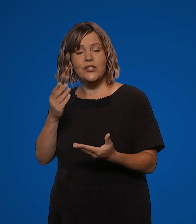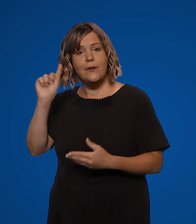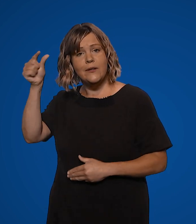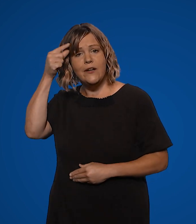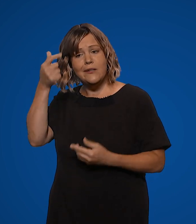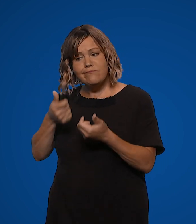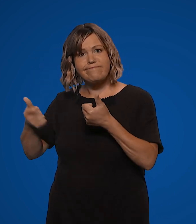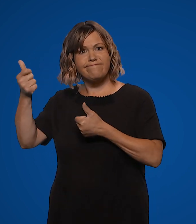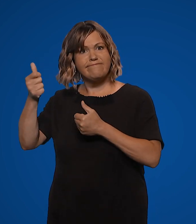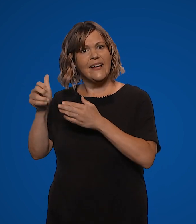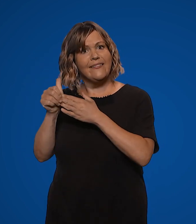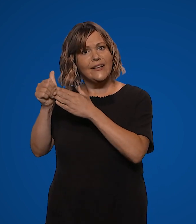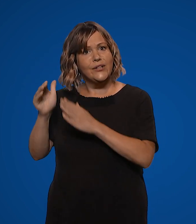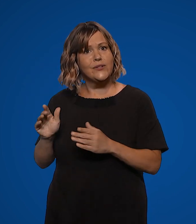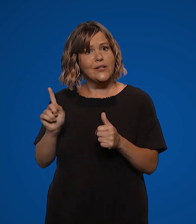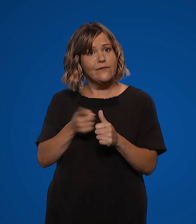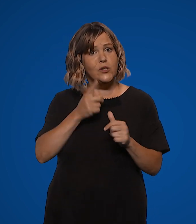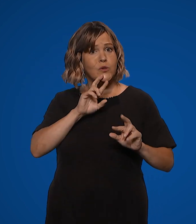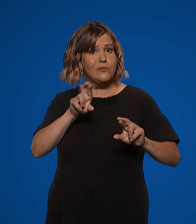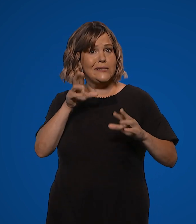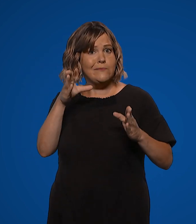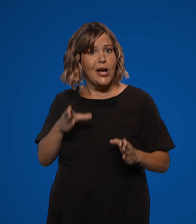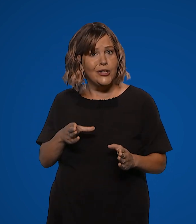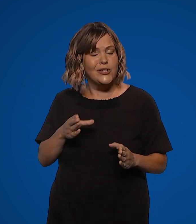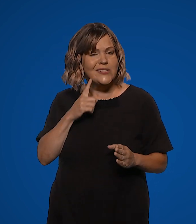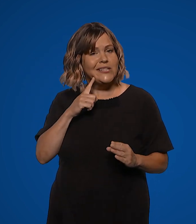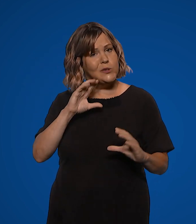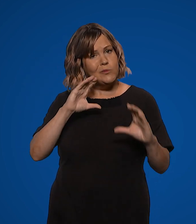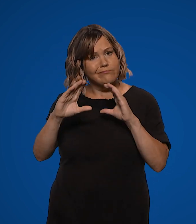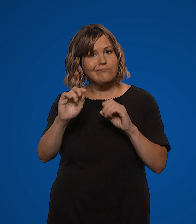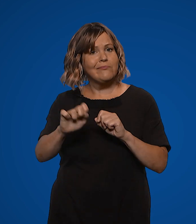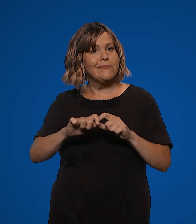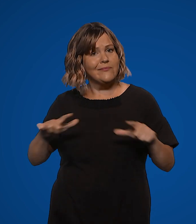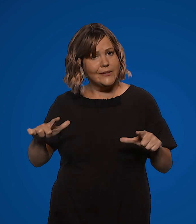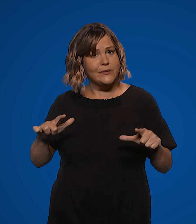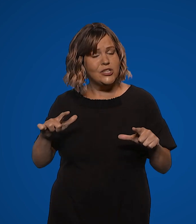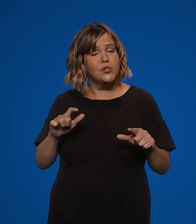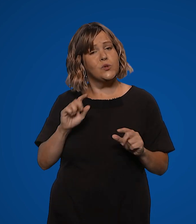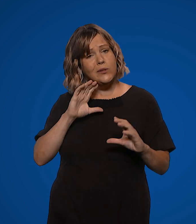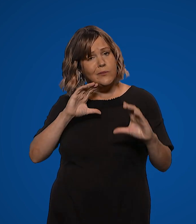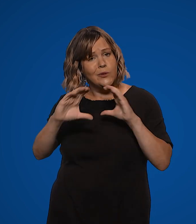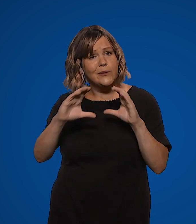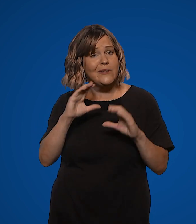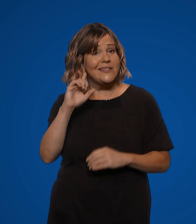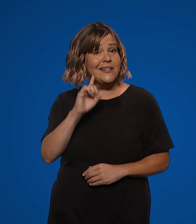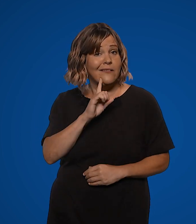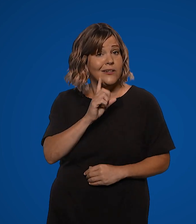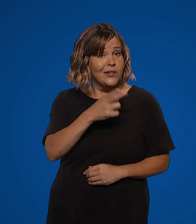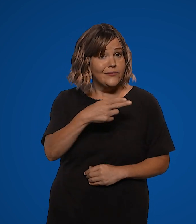and first responders into sign language to communicate with people who are deaf or hard of hearing.